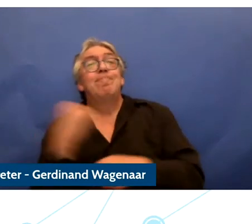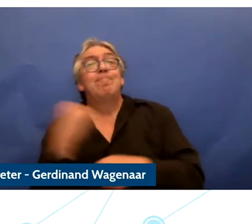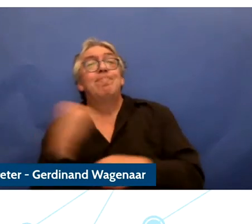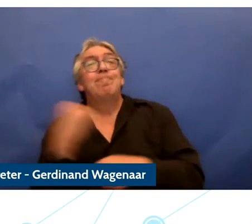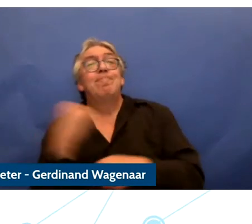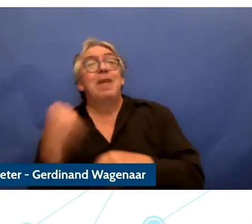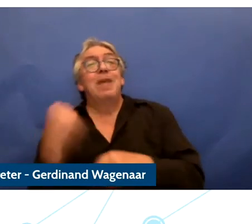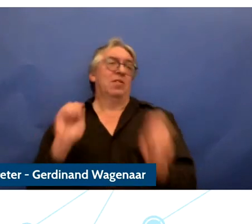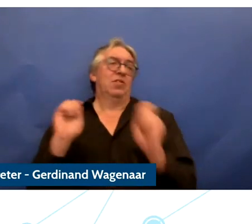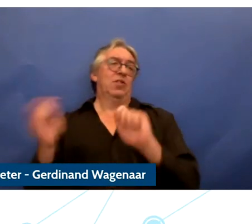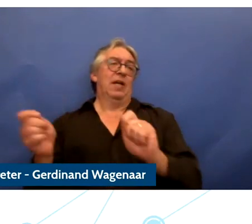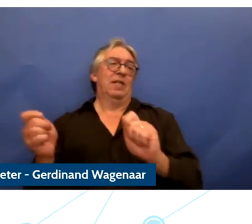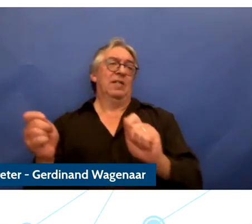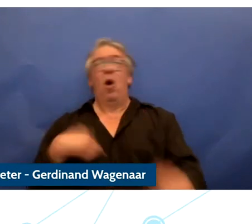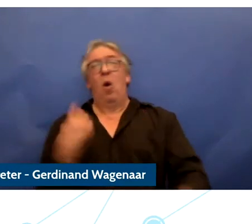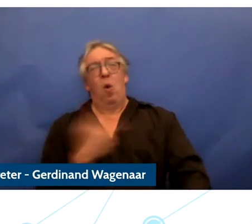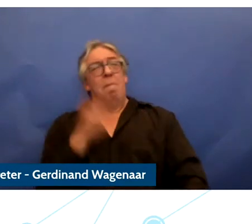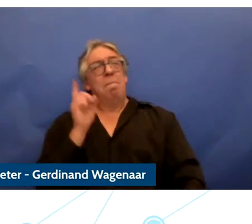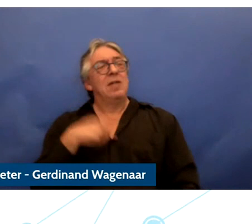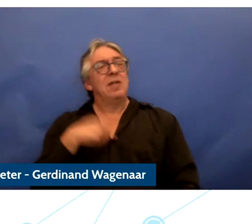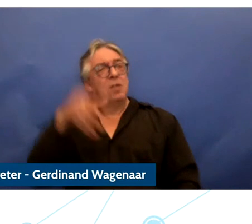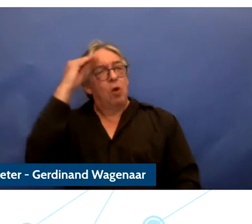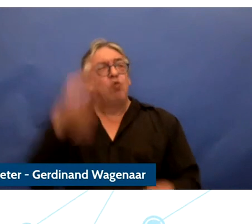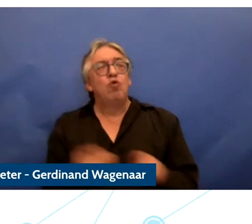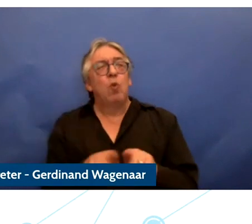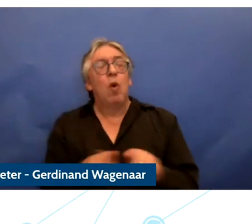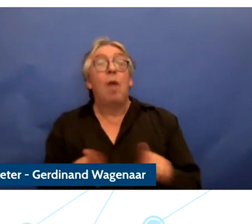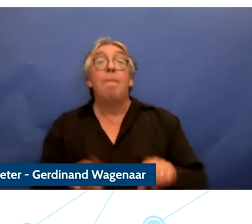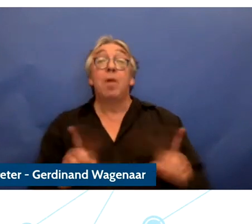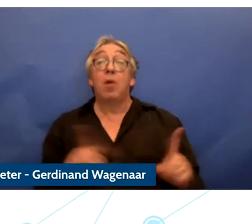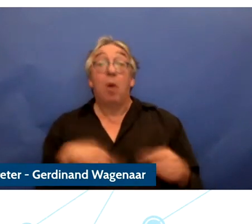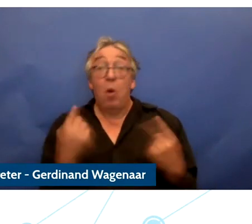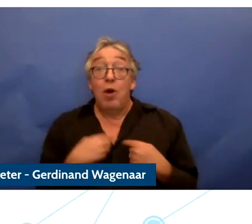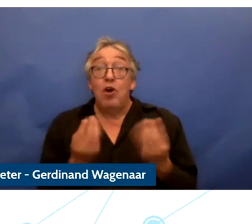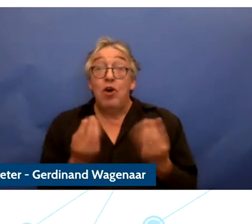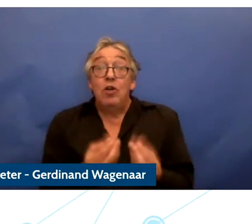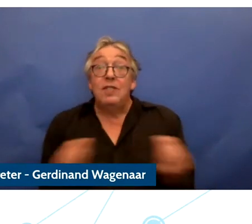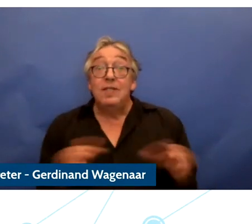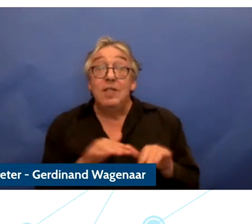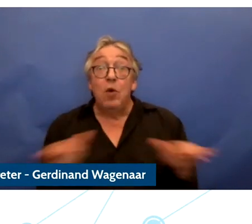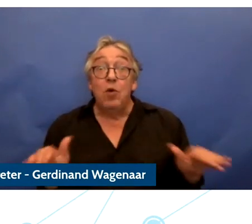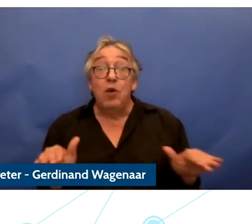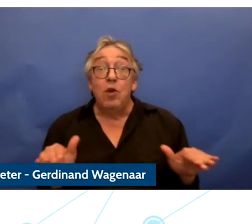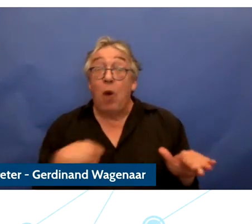to did that too but as children we can do our part but we cannot make a big change